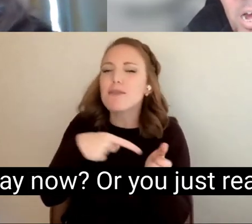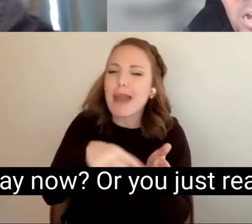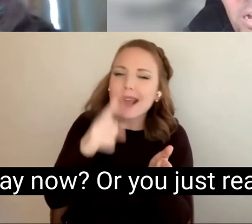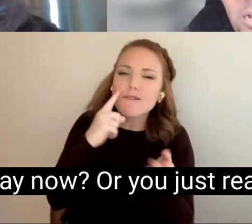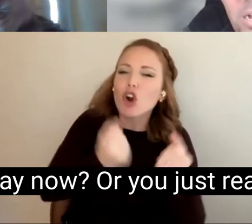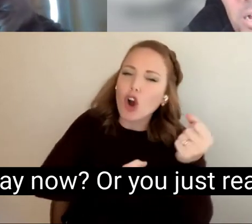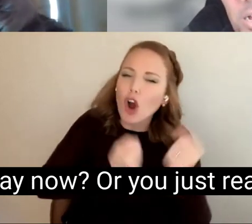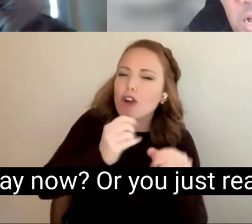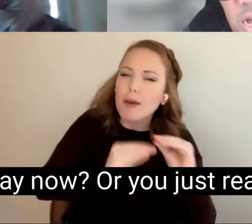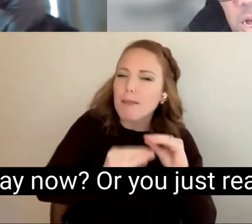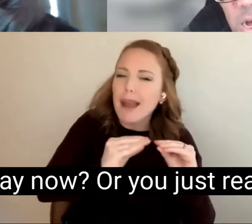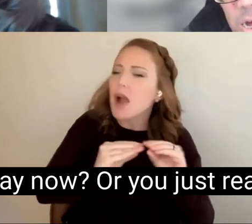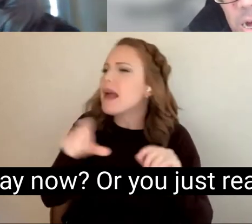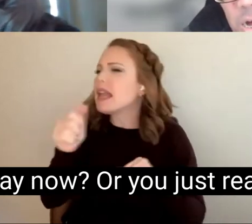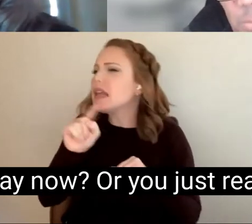any other way now? Or you just really good